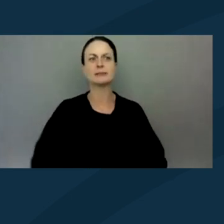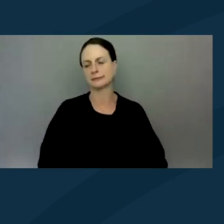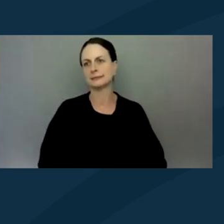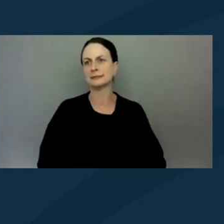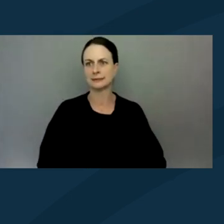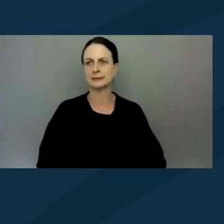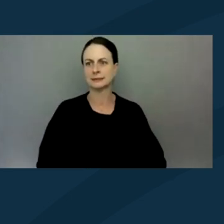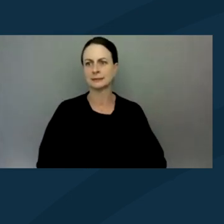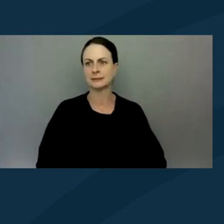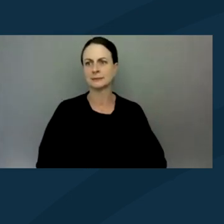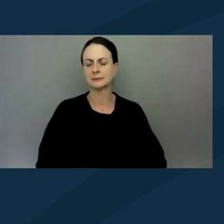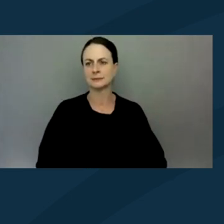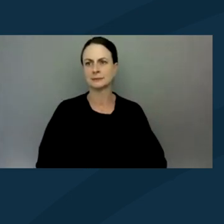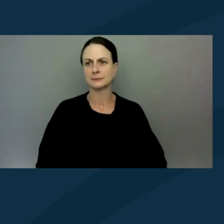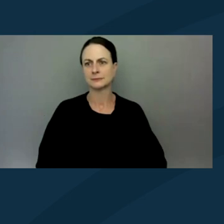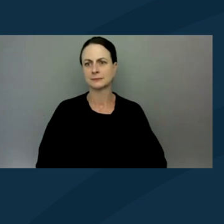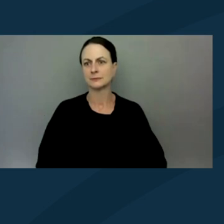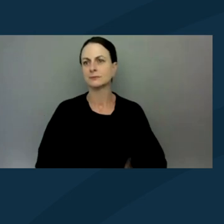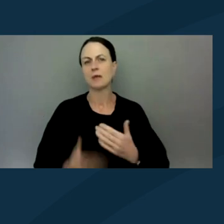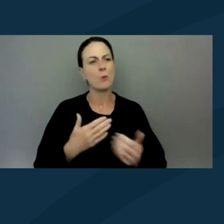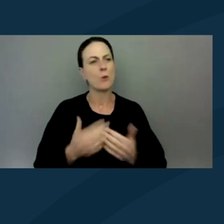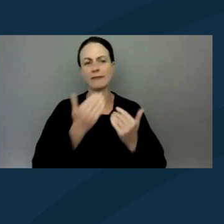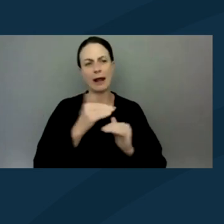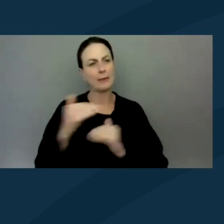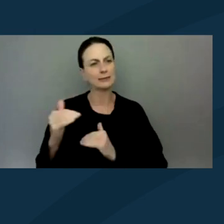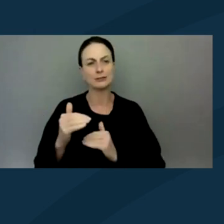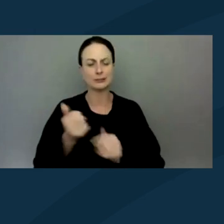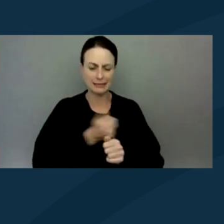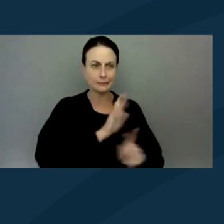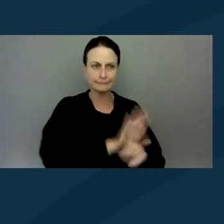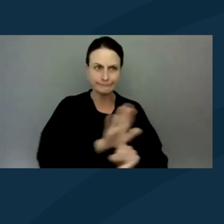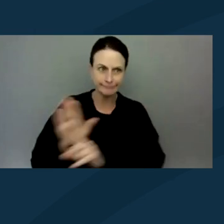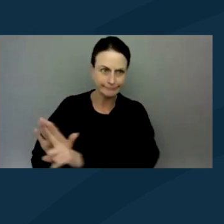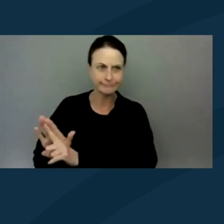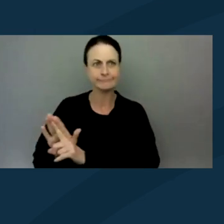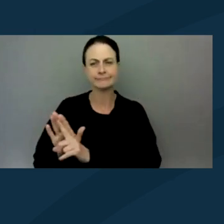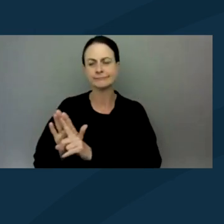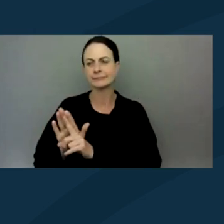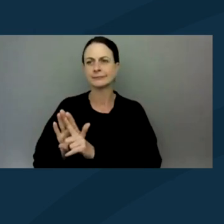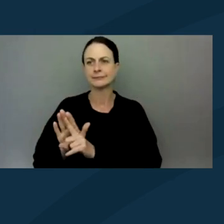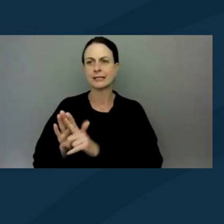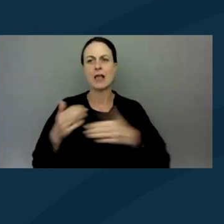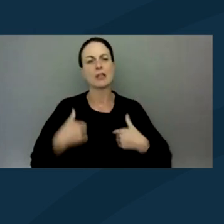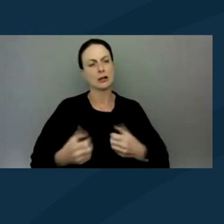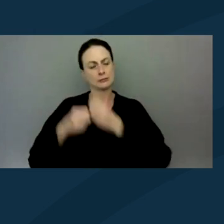And there's whatever limitations you may have. There's a million different ways